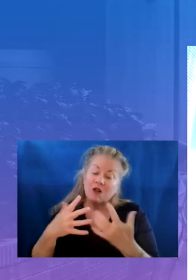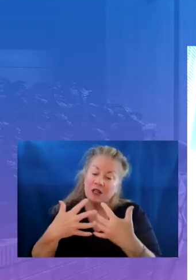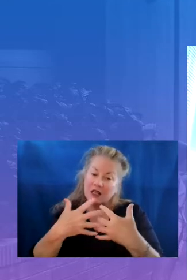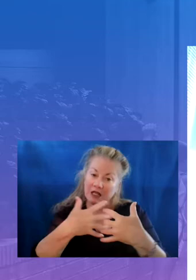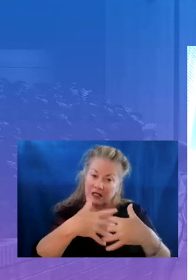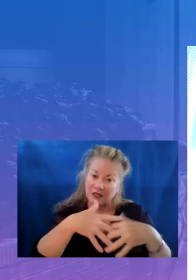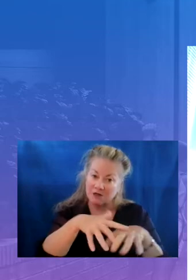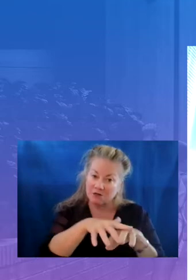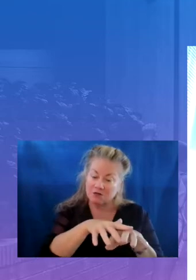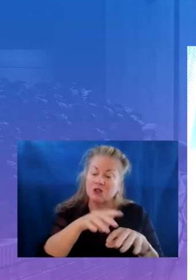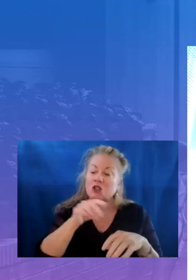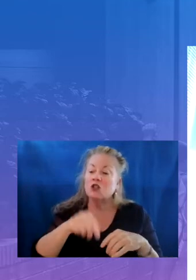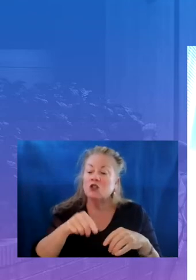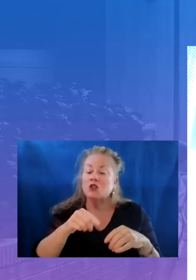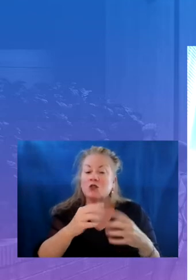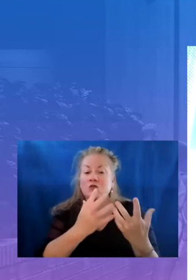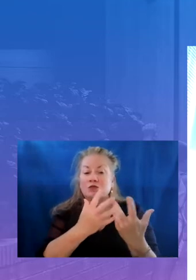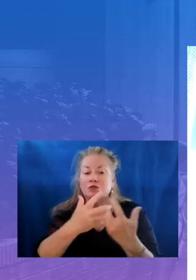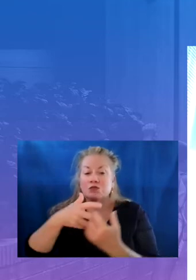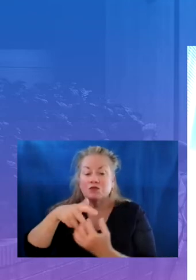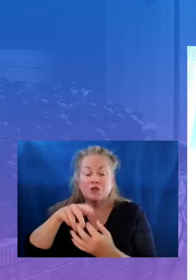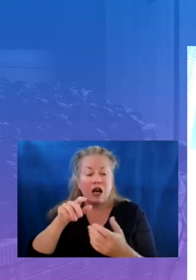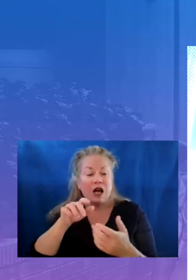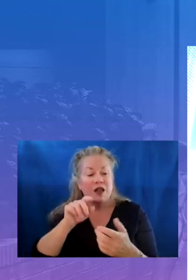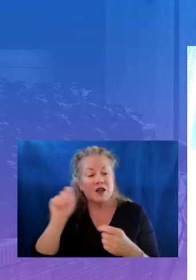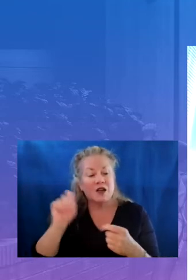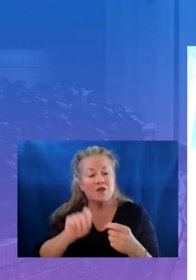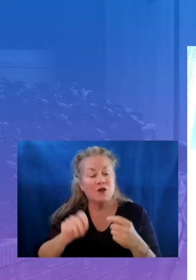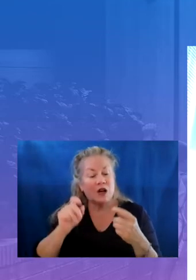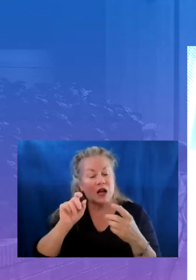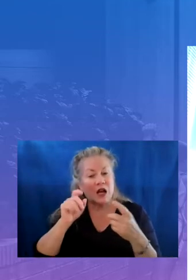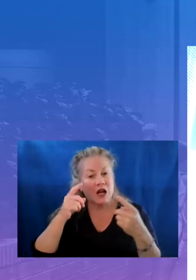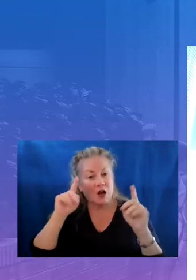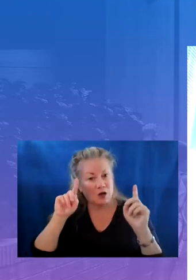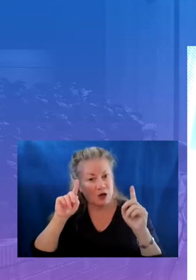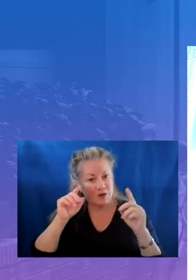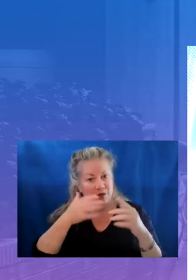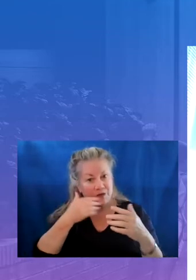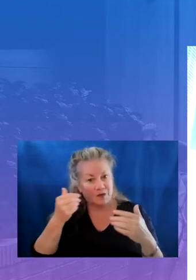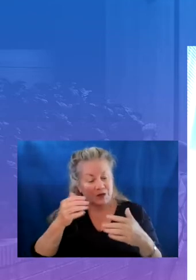improve academic outcomes schools should tend to each of these areas in an asset-based manner